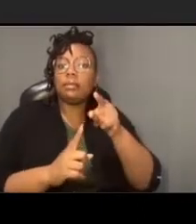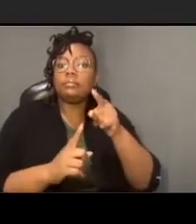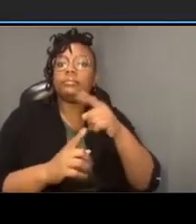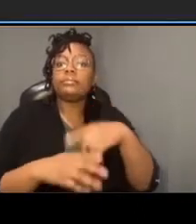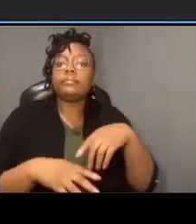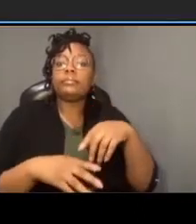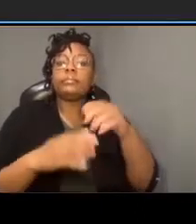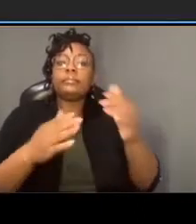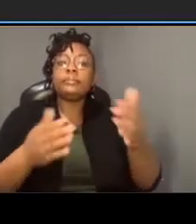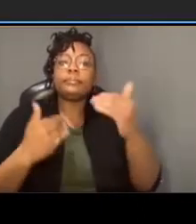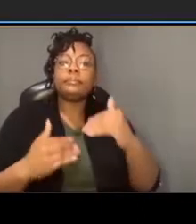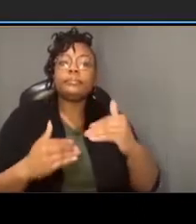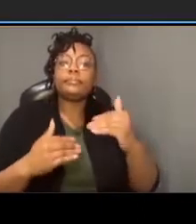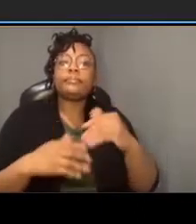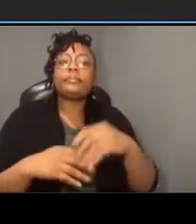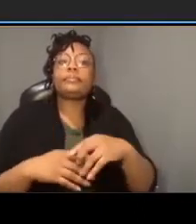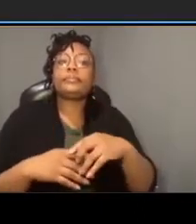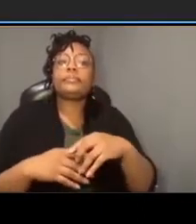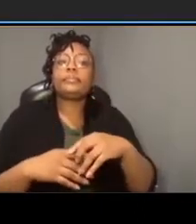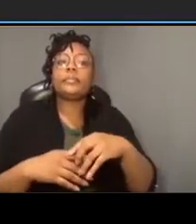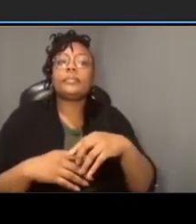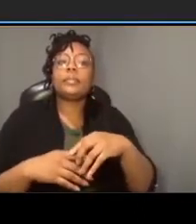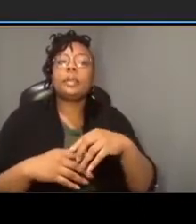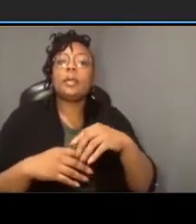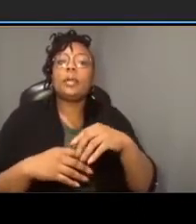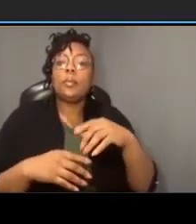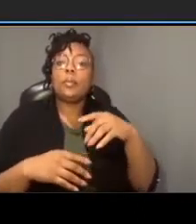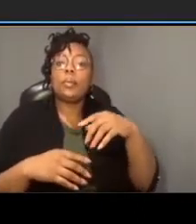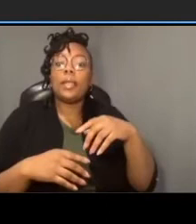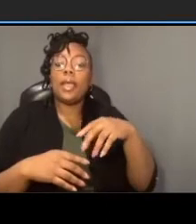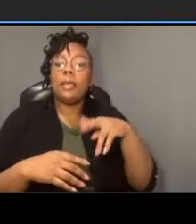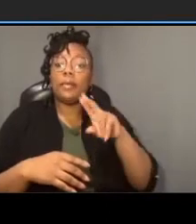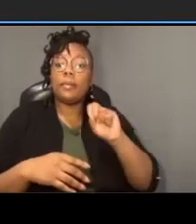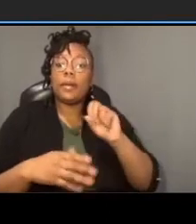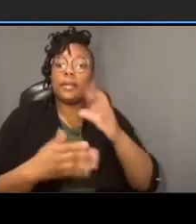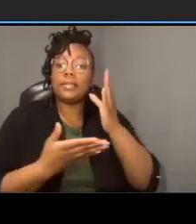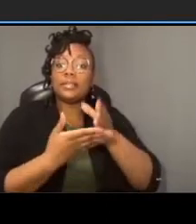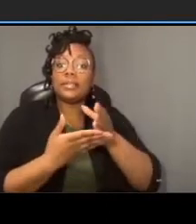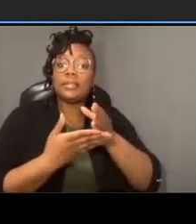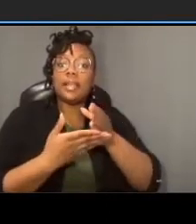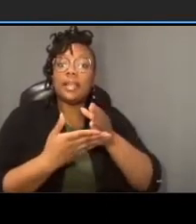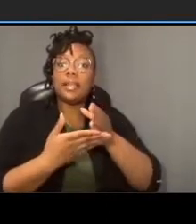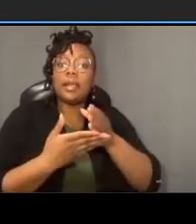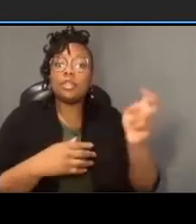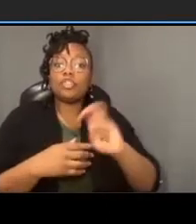uh an existing bus stop with the little transit vehicle in orange and it has a cc next to it that